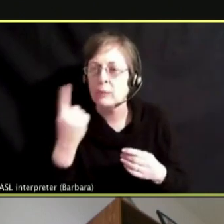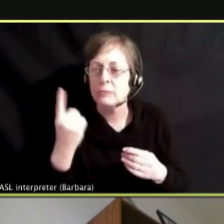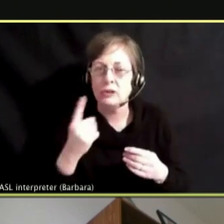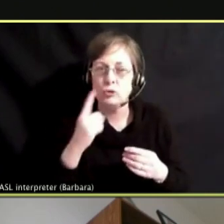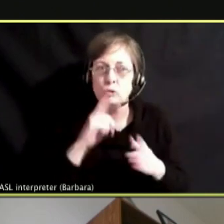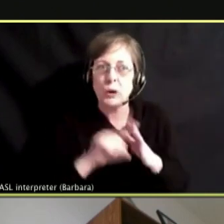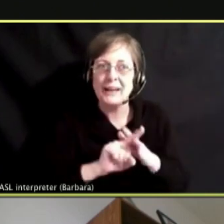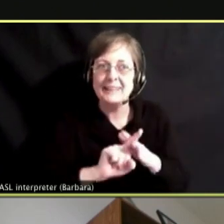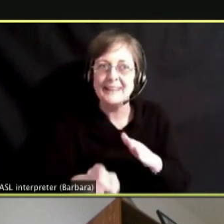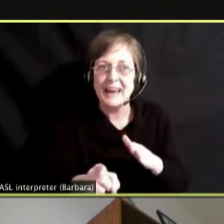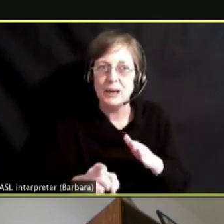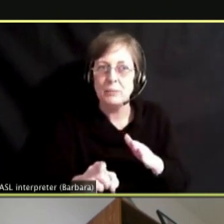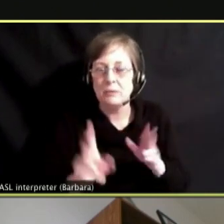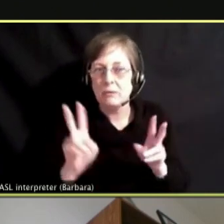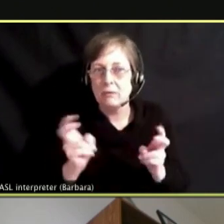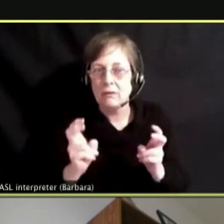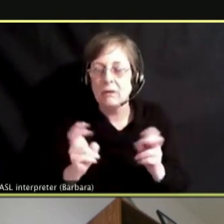THEY DON'T HAVE TO FEEL LIKE THEY ARE IN THEIR CURRENT REALITY.